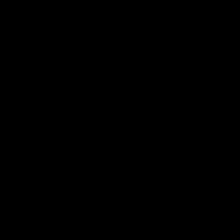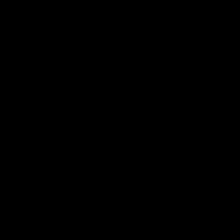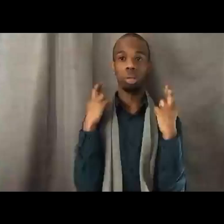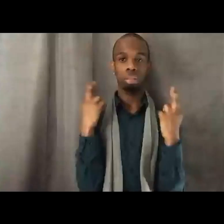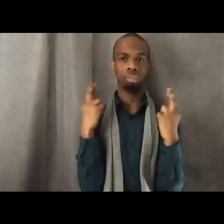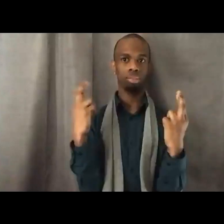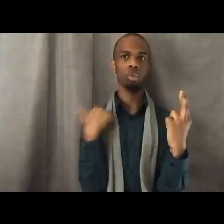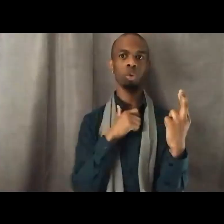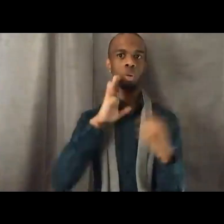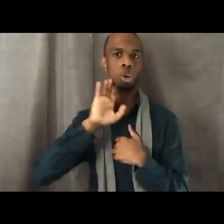[Dr. Abdullah] We actively,